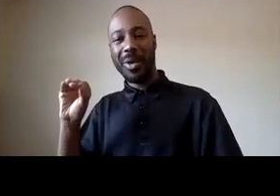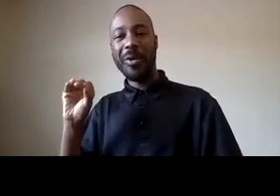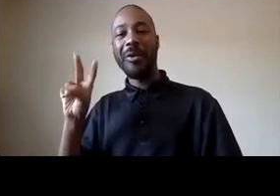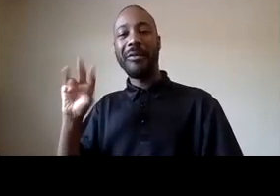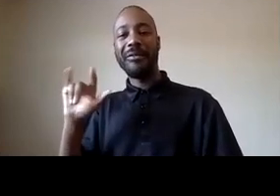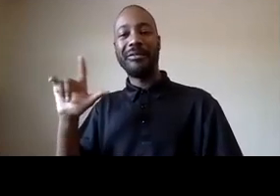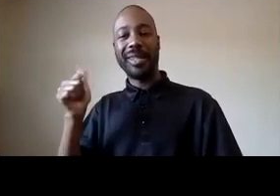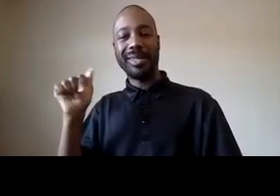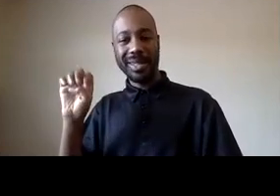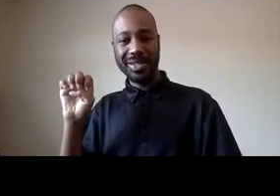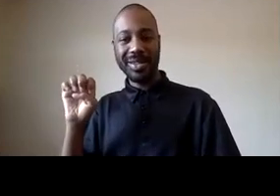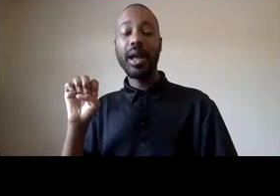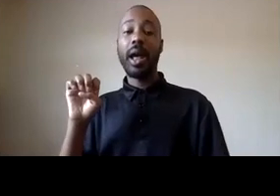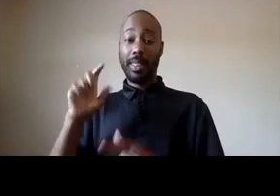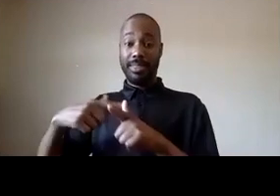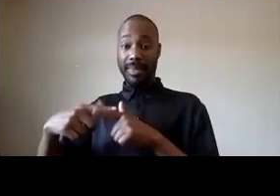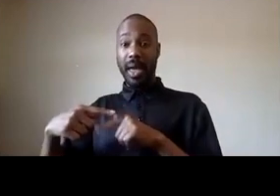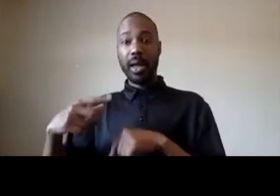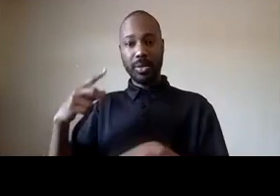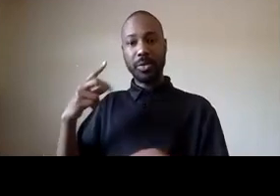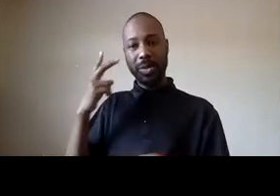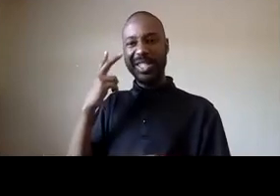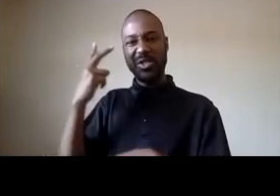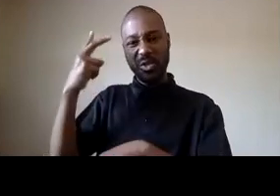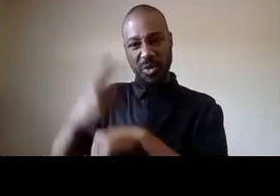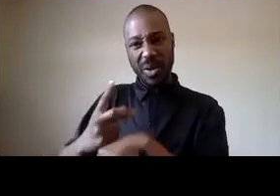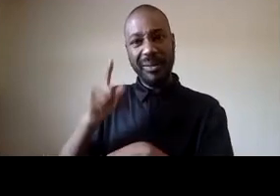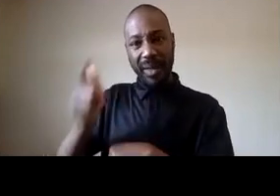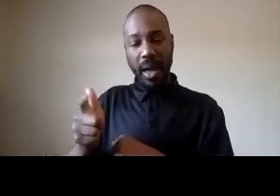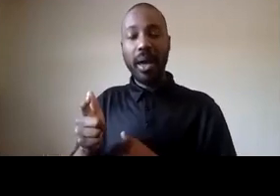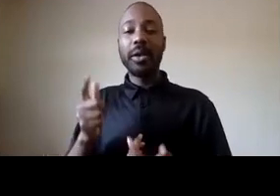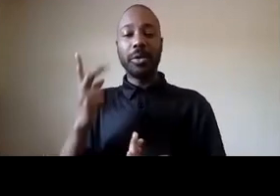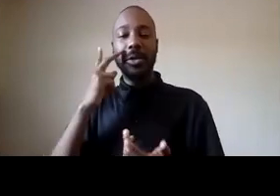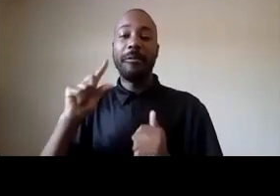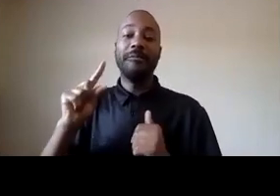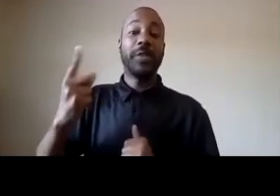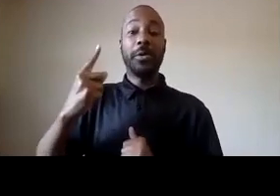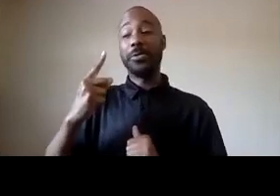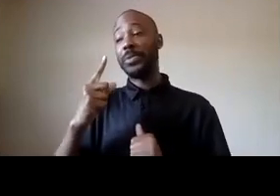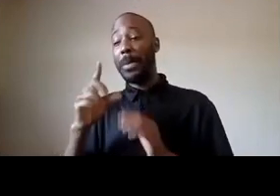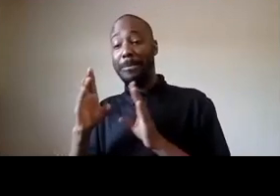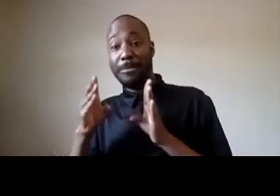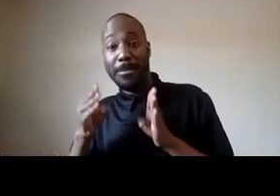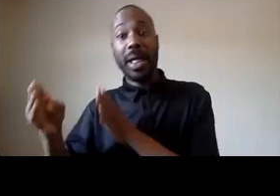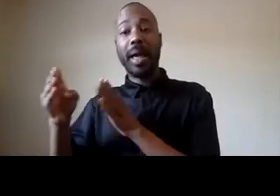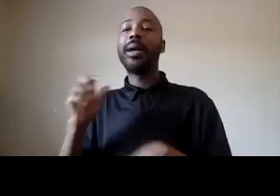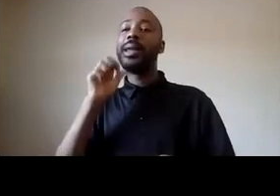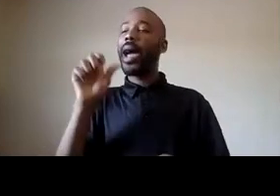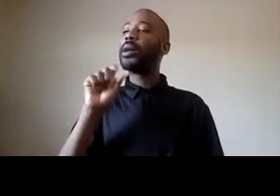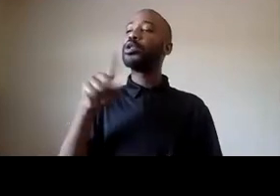conceive of the first planned protest not just these intuitive protests that we saw in the streets but ones that we planned